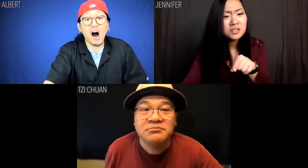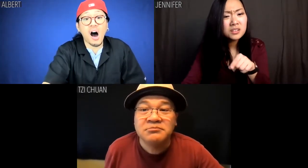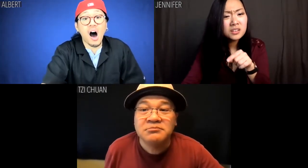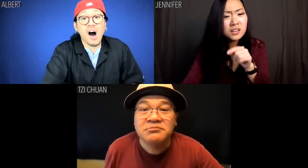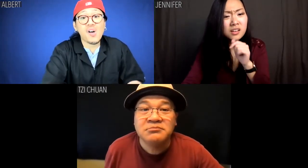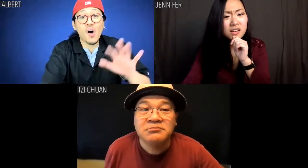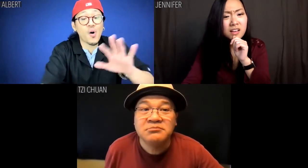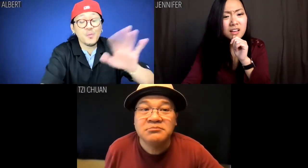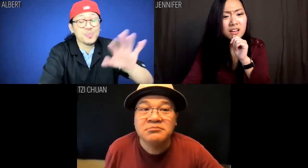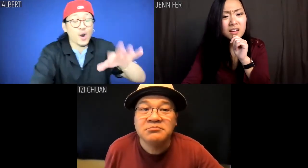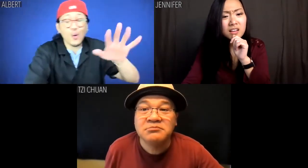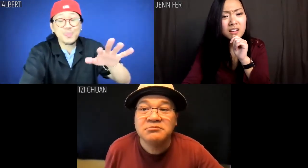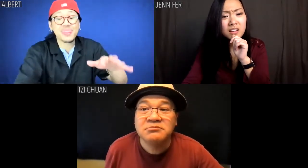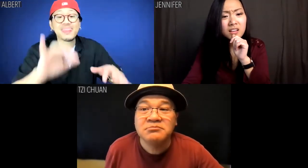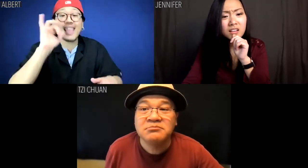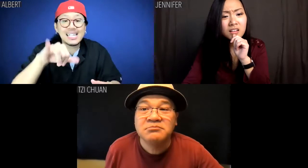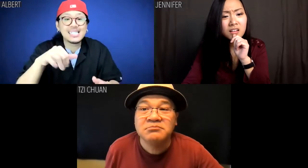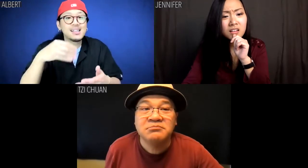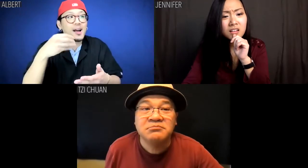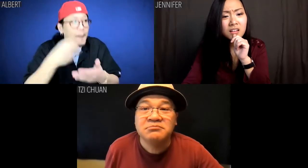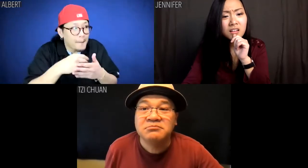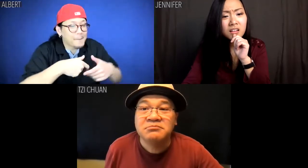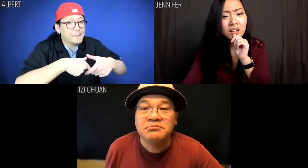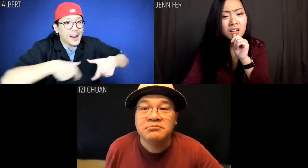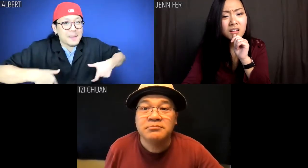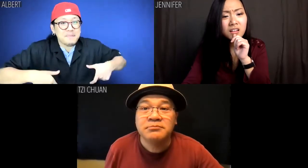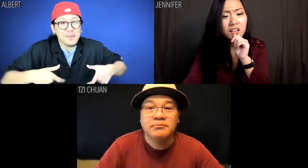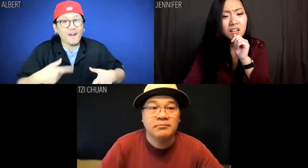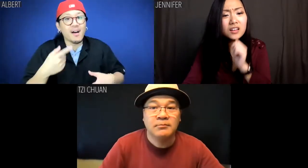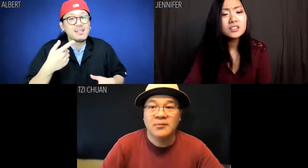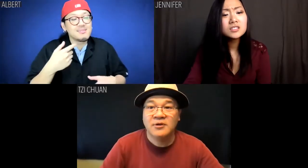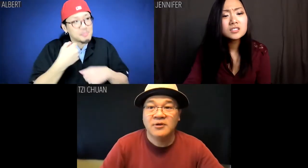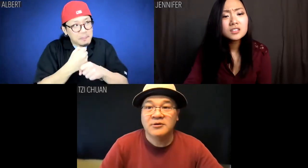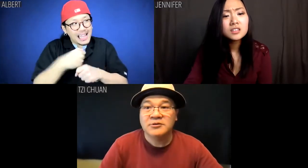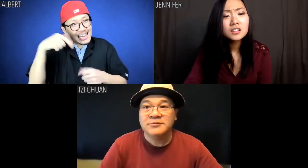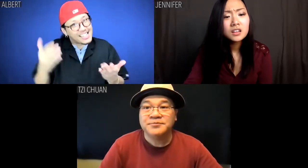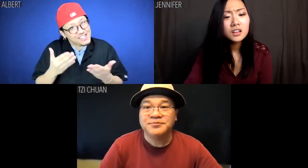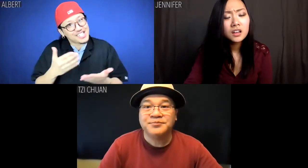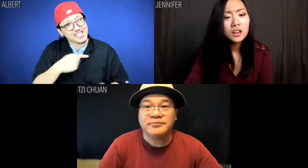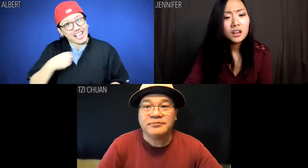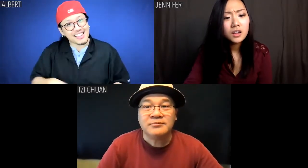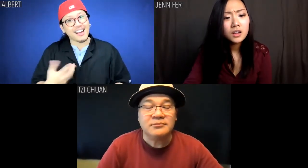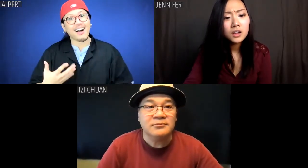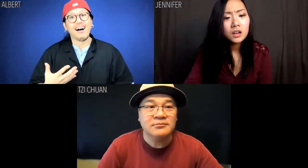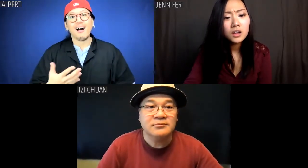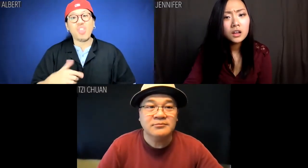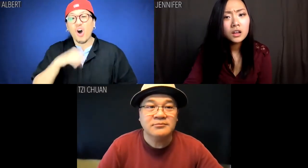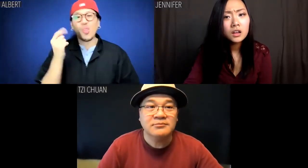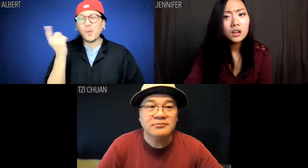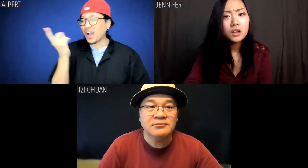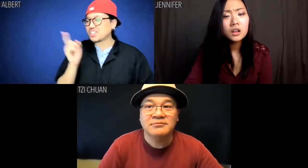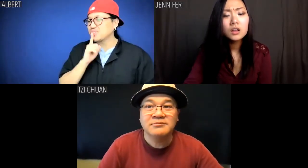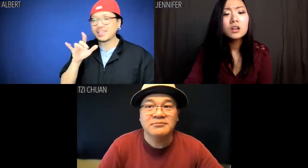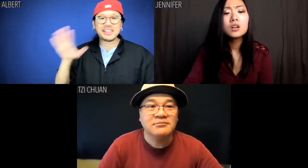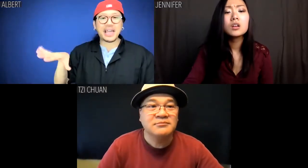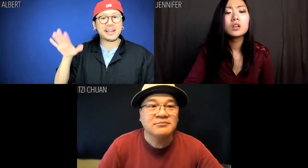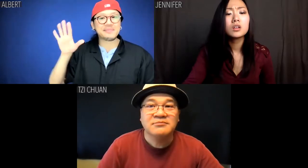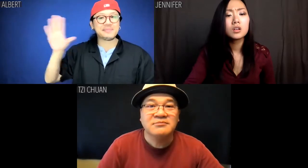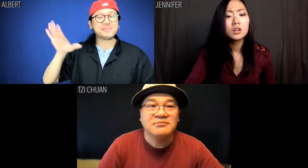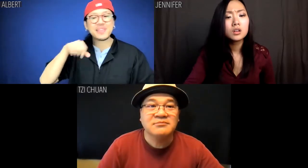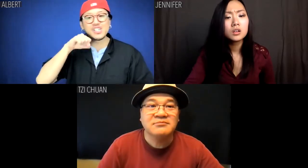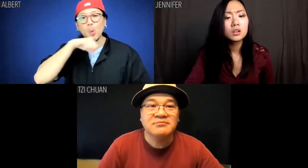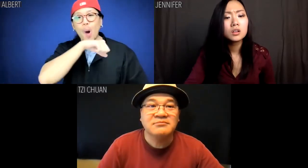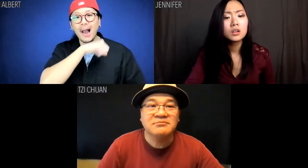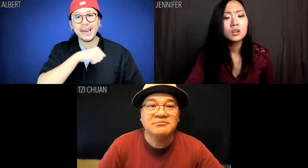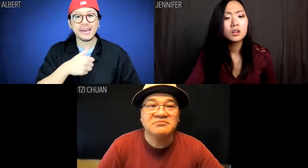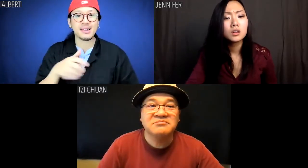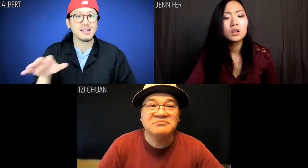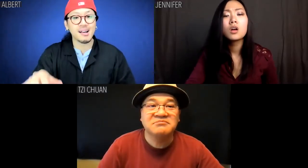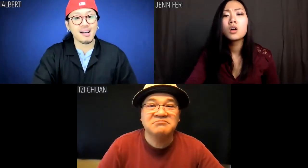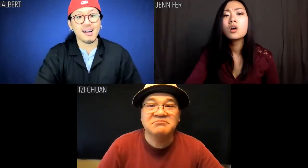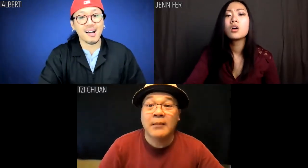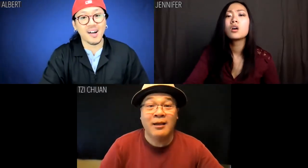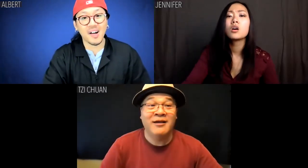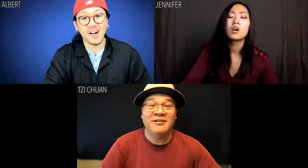Albert: No, this money belt's made in China. The other one was made in Taiwan.